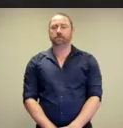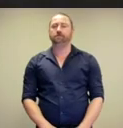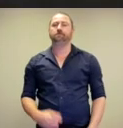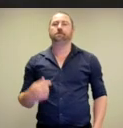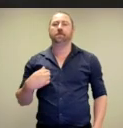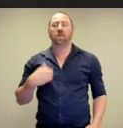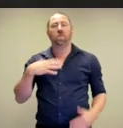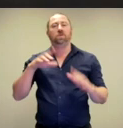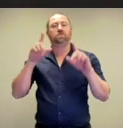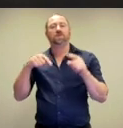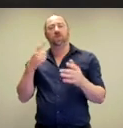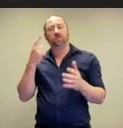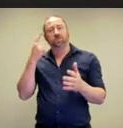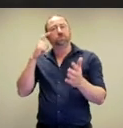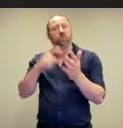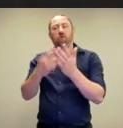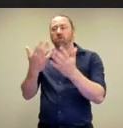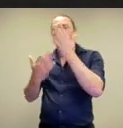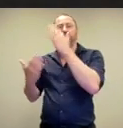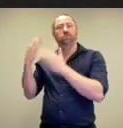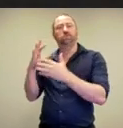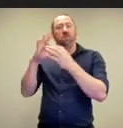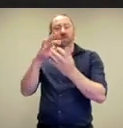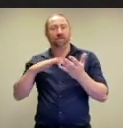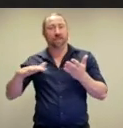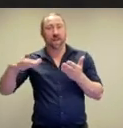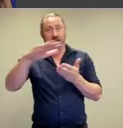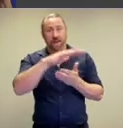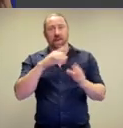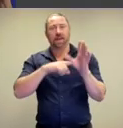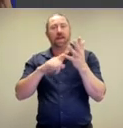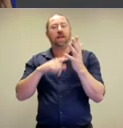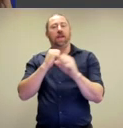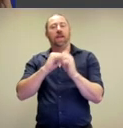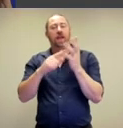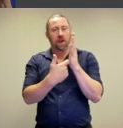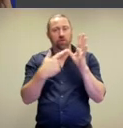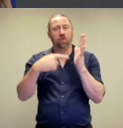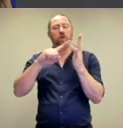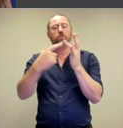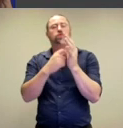I would also like to start by acknowledging the